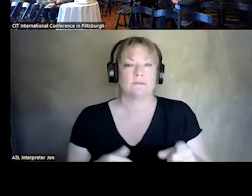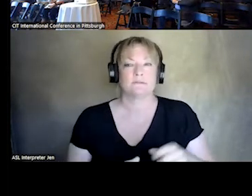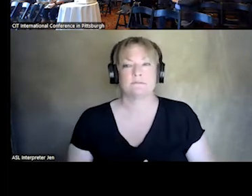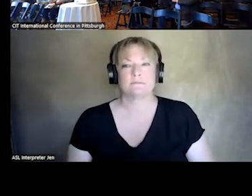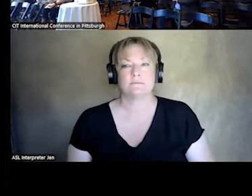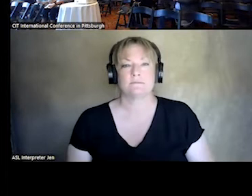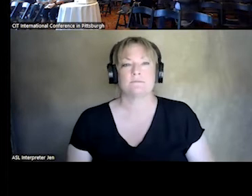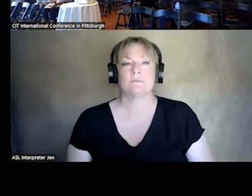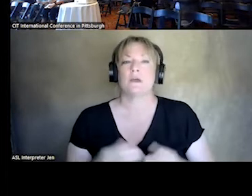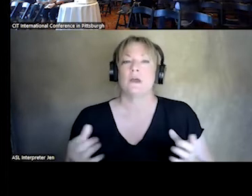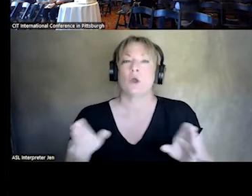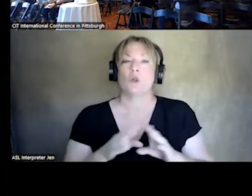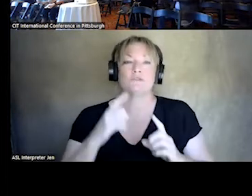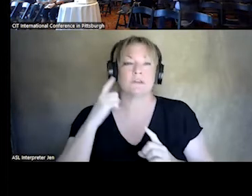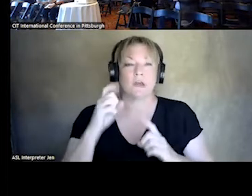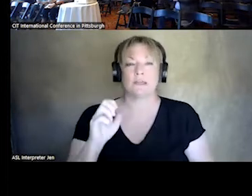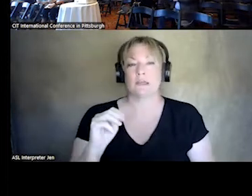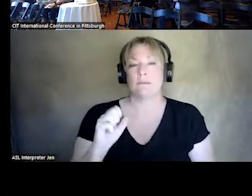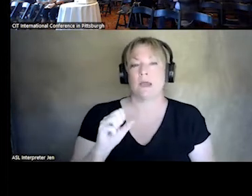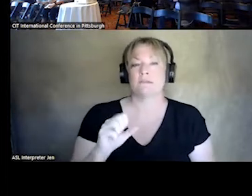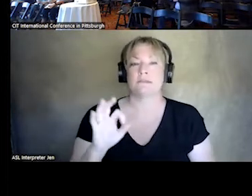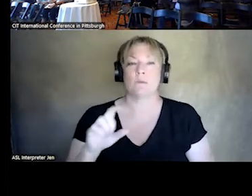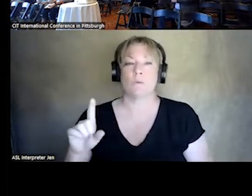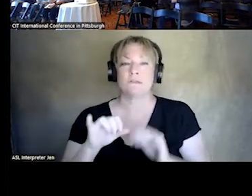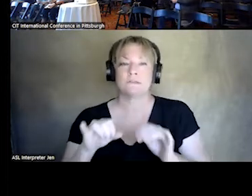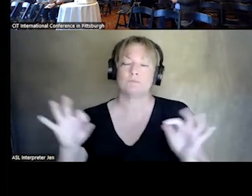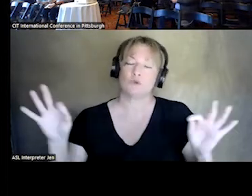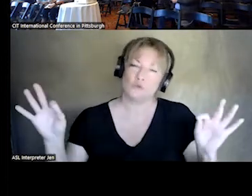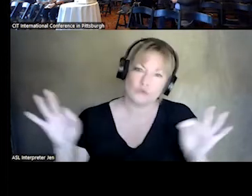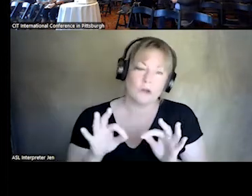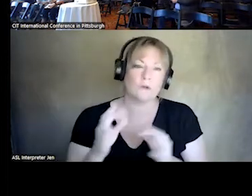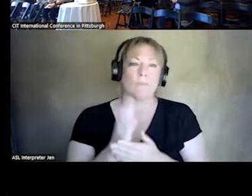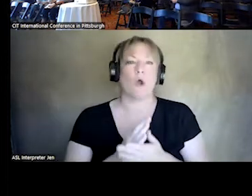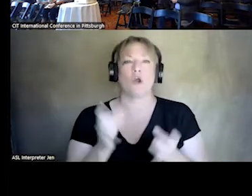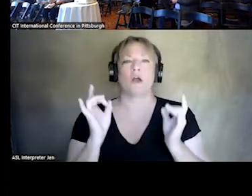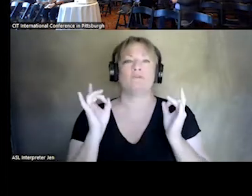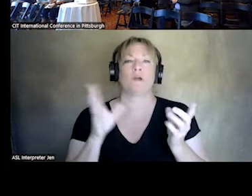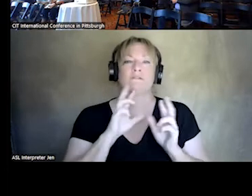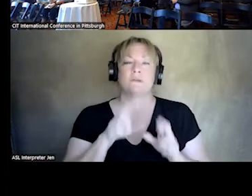CLOSING THOUGHTS. EMS AND 911, CRITICAL COMPONENTS OF CRISIS RESPONSE. PLEASE ENGAGE WITH THEM,